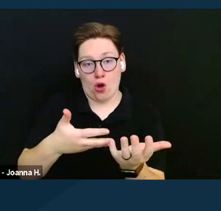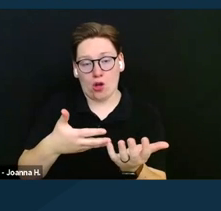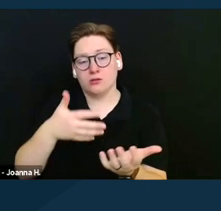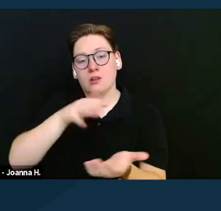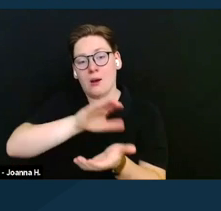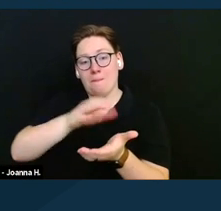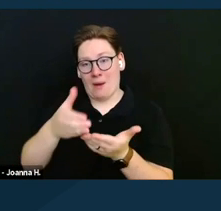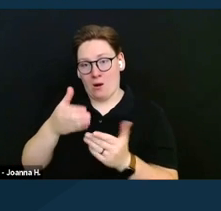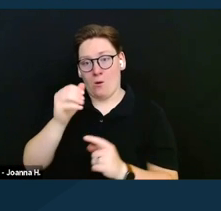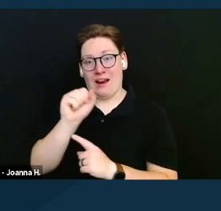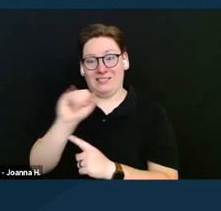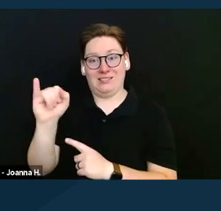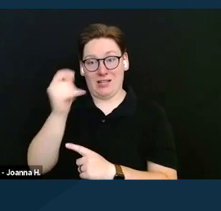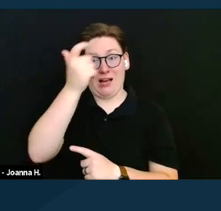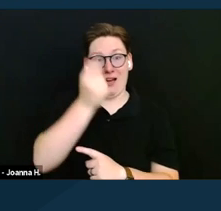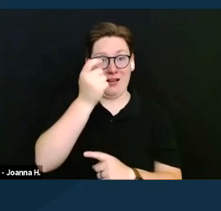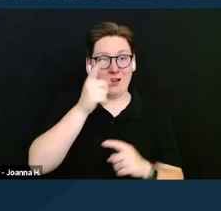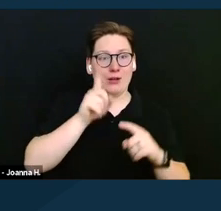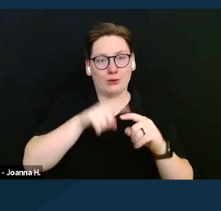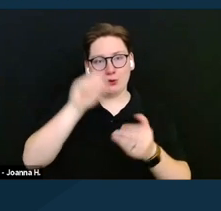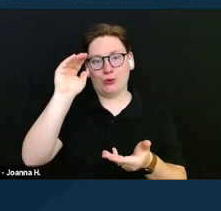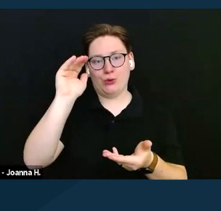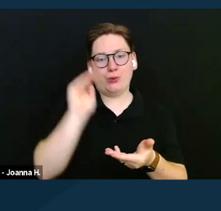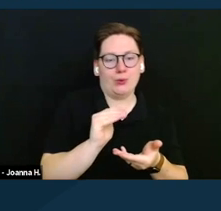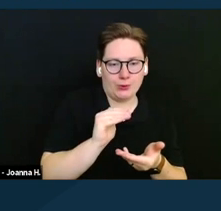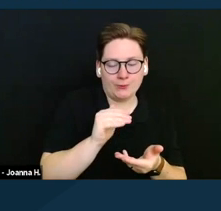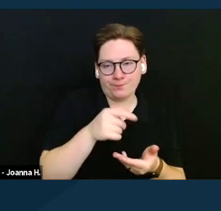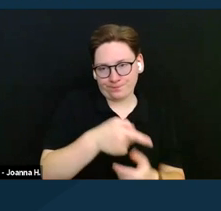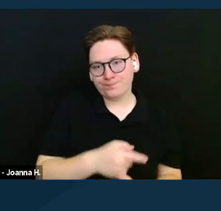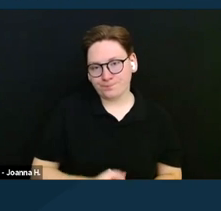of SSI benefits for the SSI spouse to decrease.